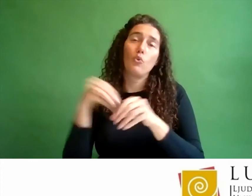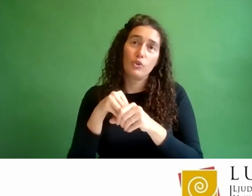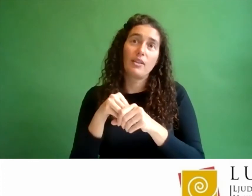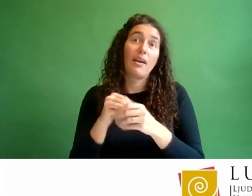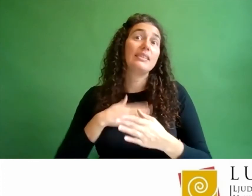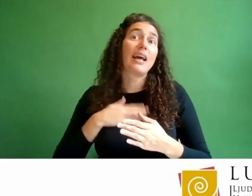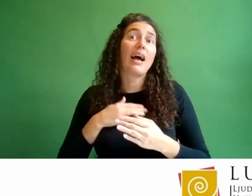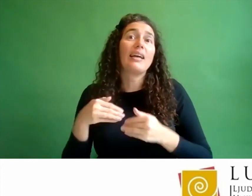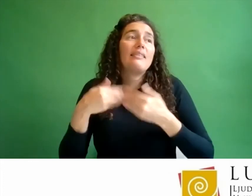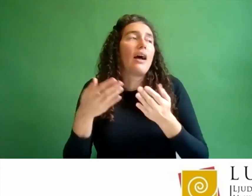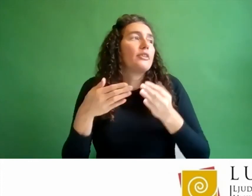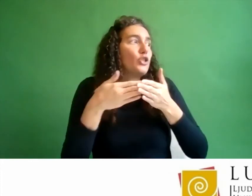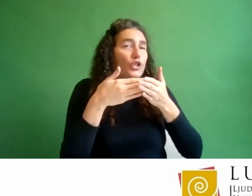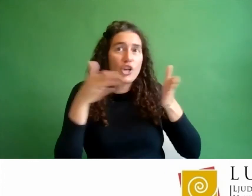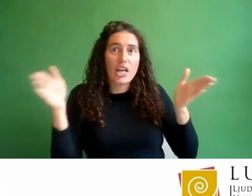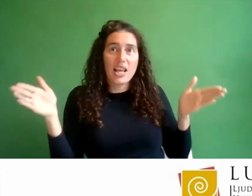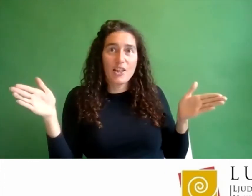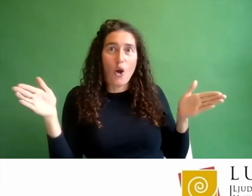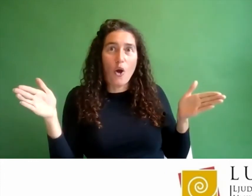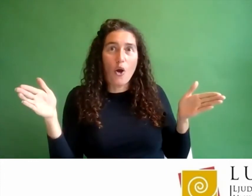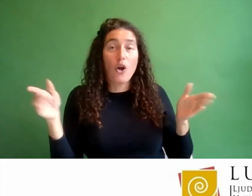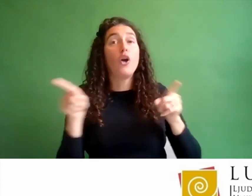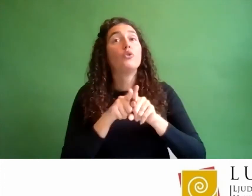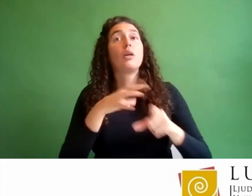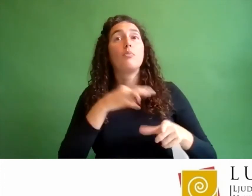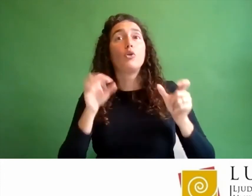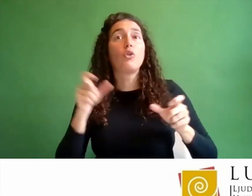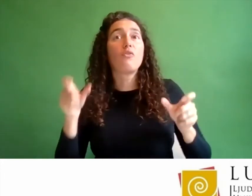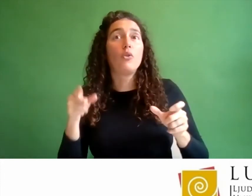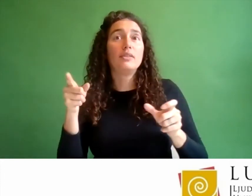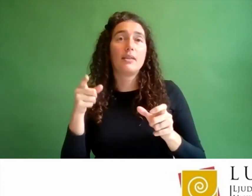give broadness, to volunteers who invest themselves.